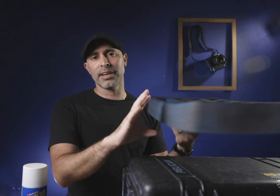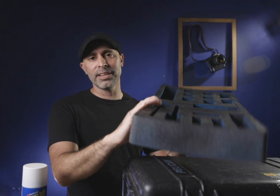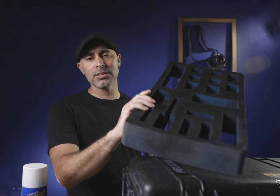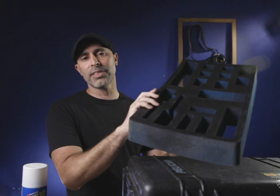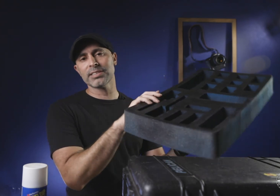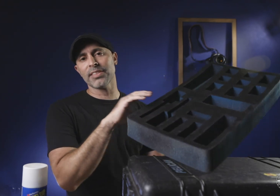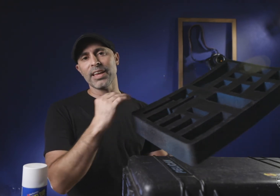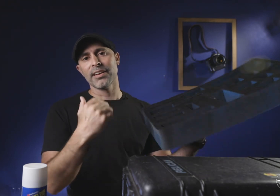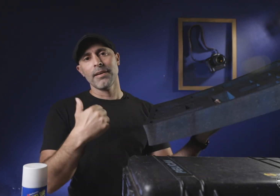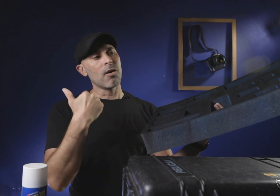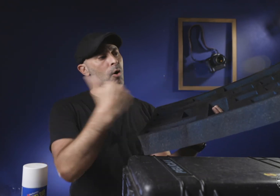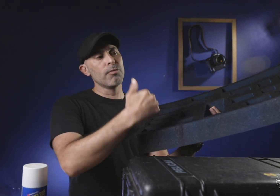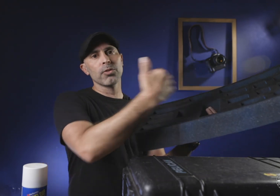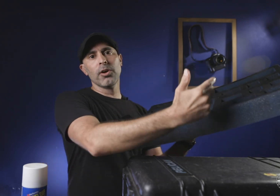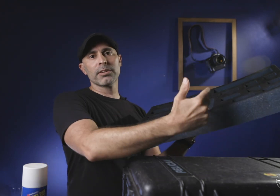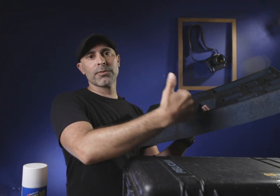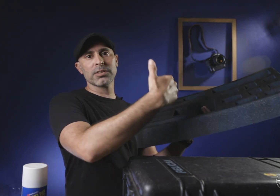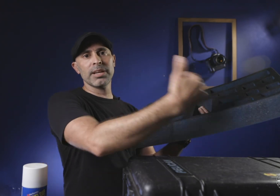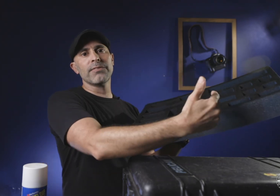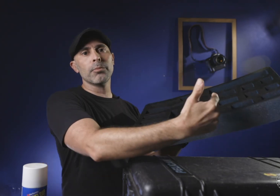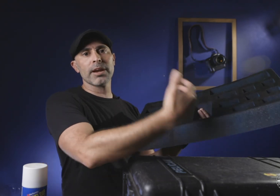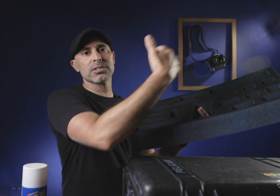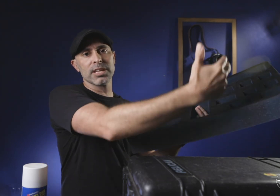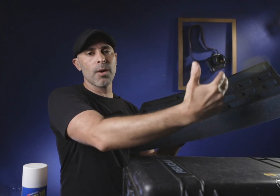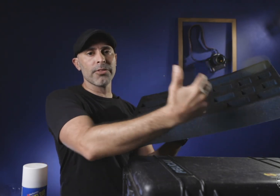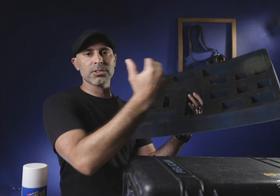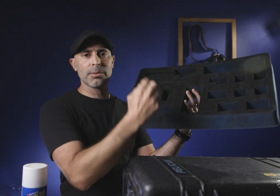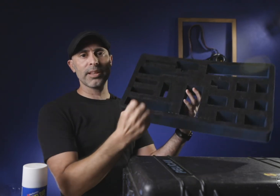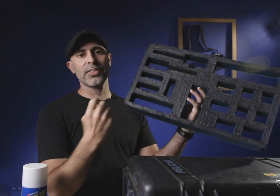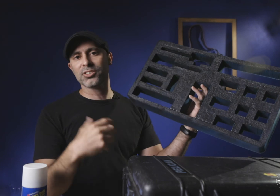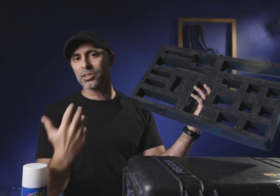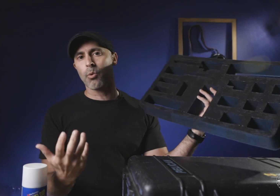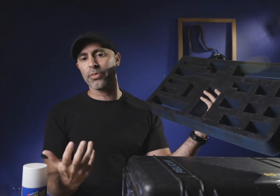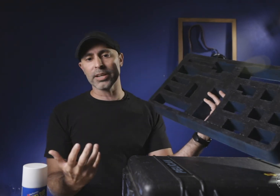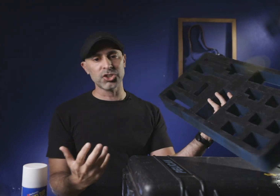these are the things that I think are overlooked for some indie filmmakers as they go out there so something that I think is just an important thing to